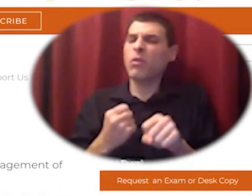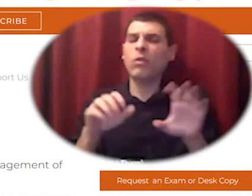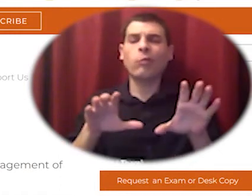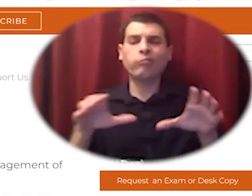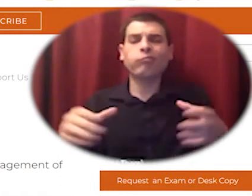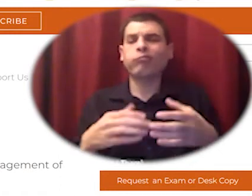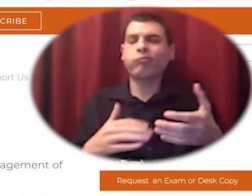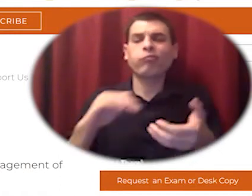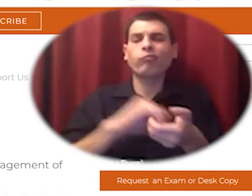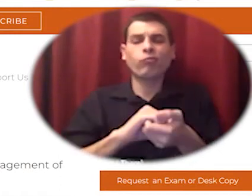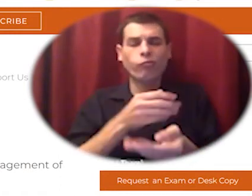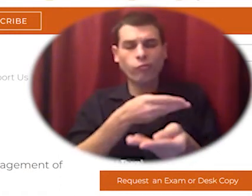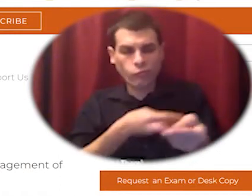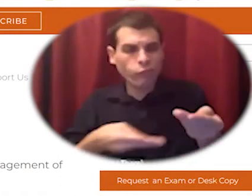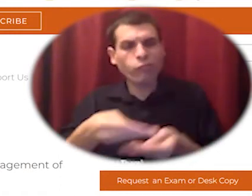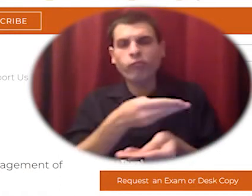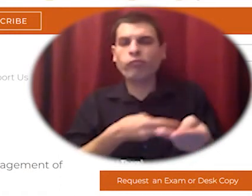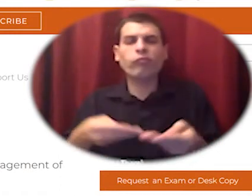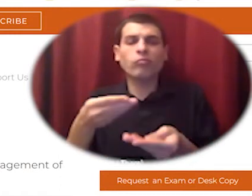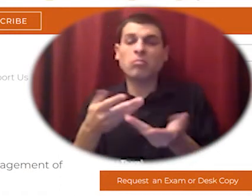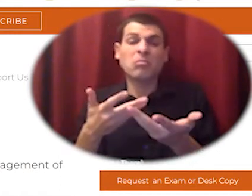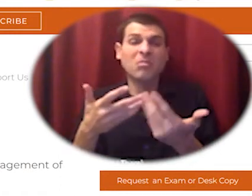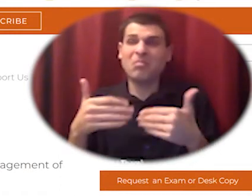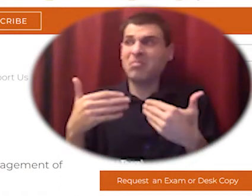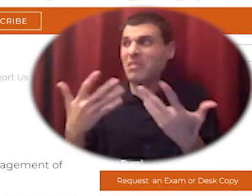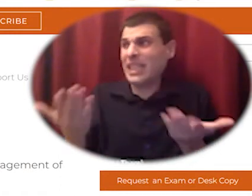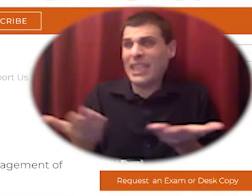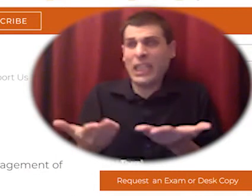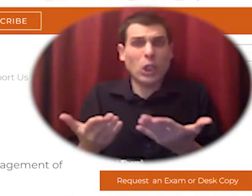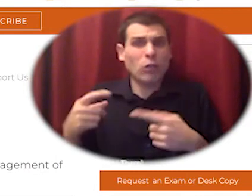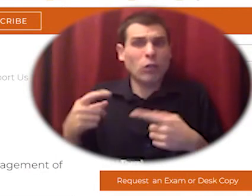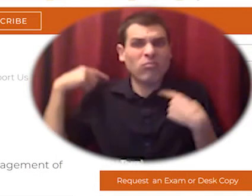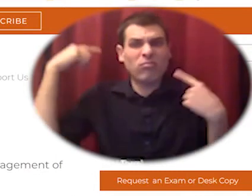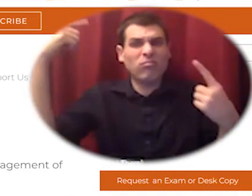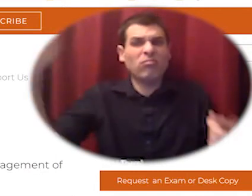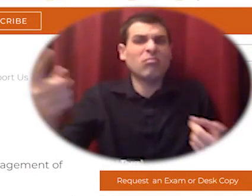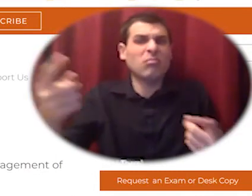strategies that folks have been using here on the west coast of turtle island for a long time